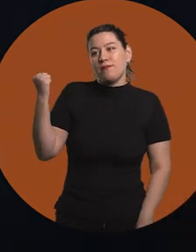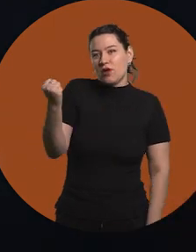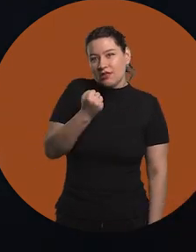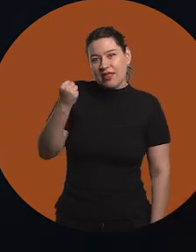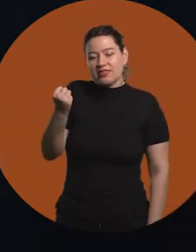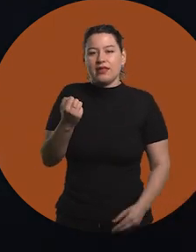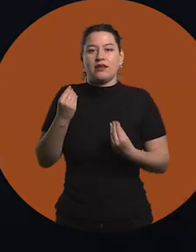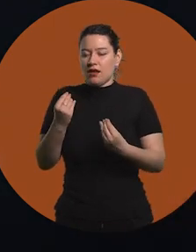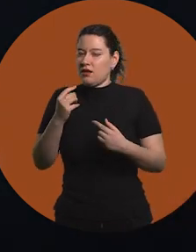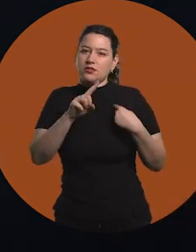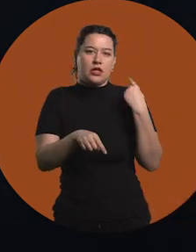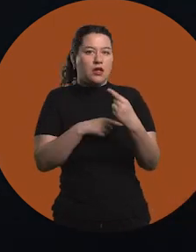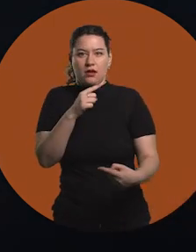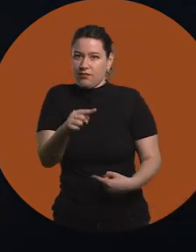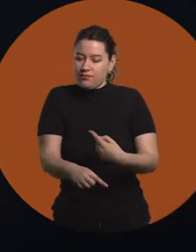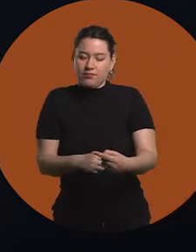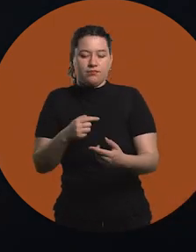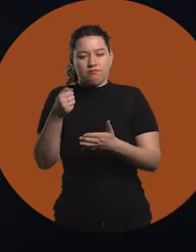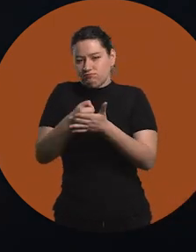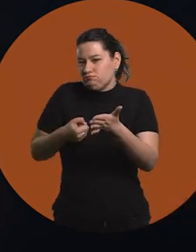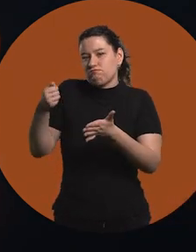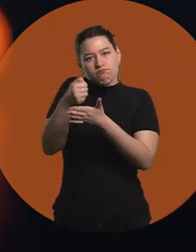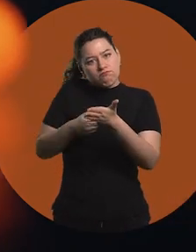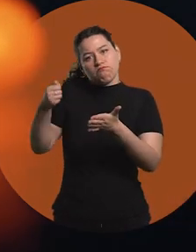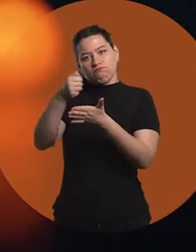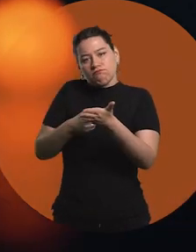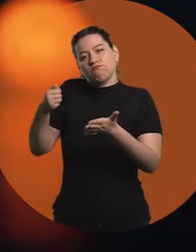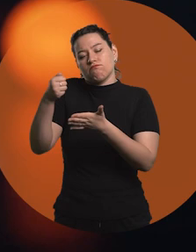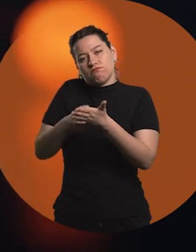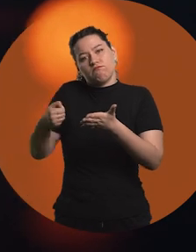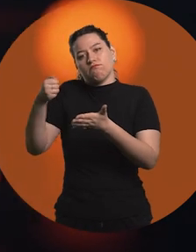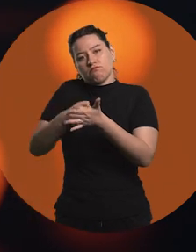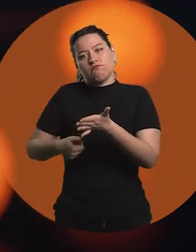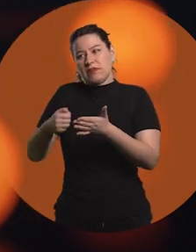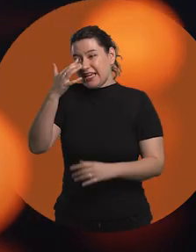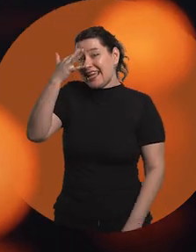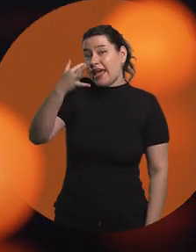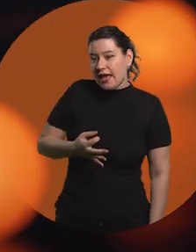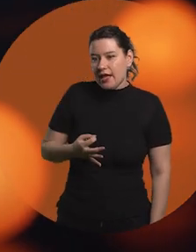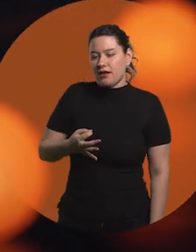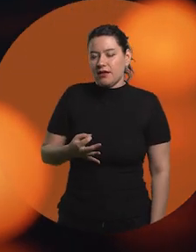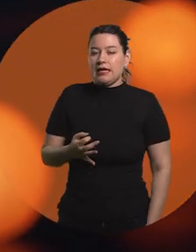I think that in this sense the important thing is to move forward, have perseverance,